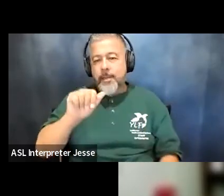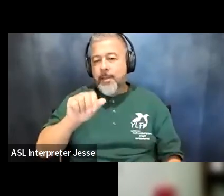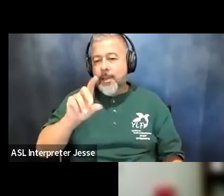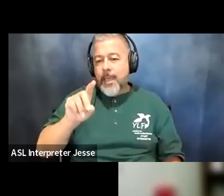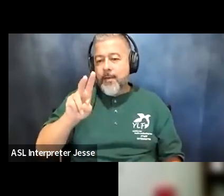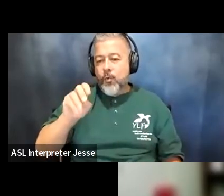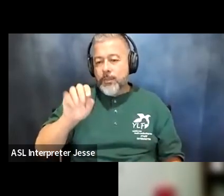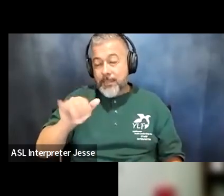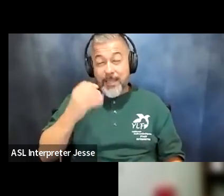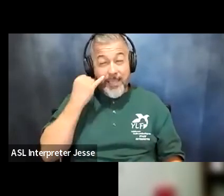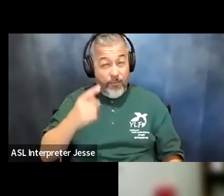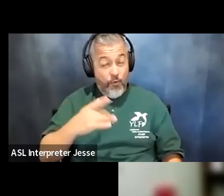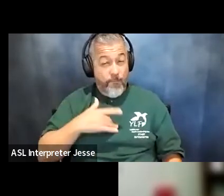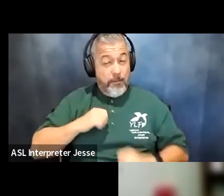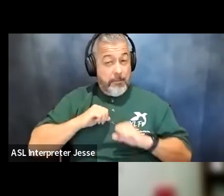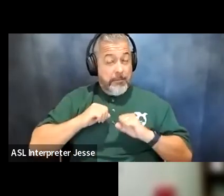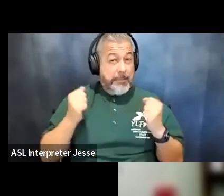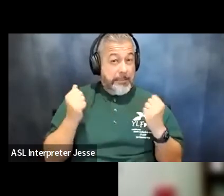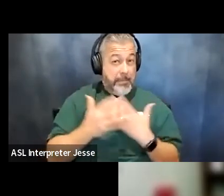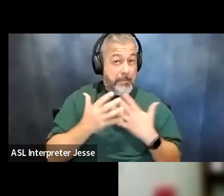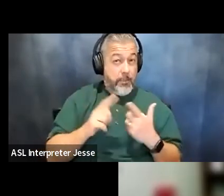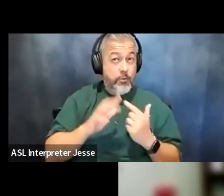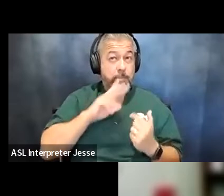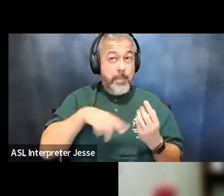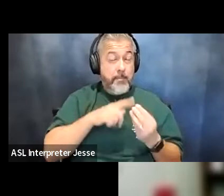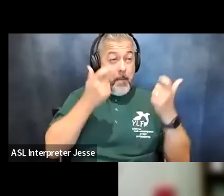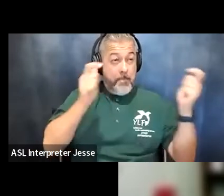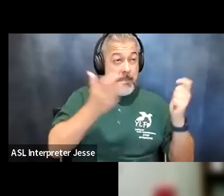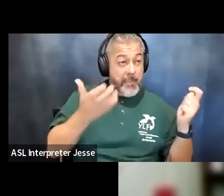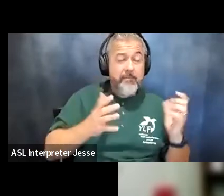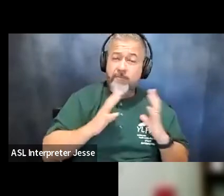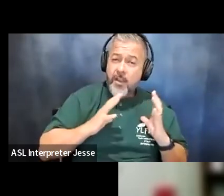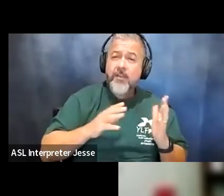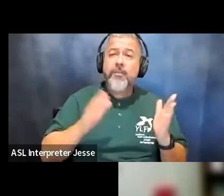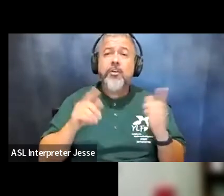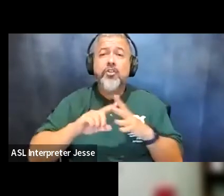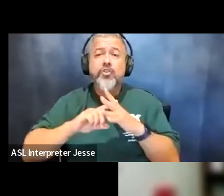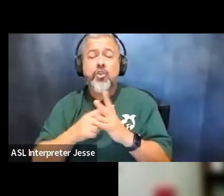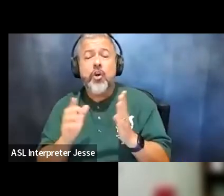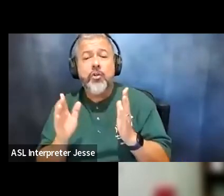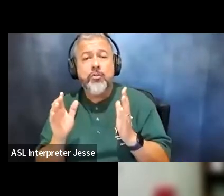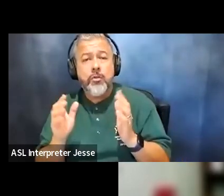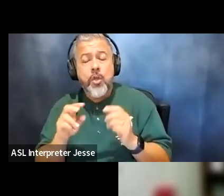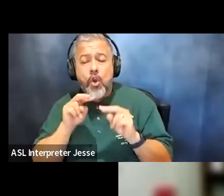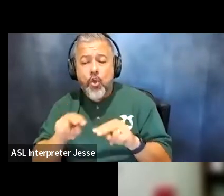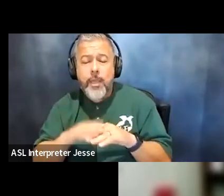speak out about big things you can start about you can start by looking at the things in your life